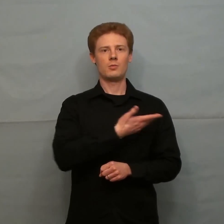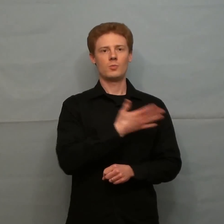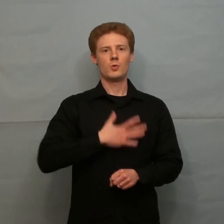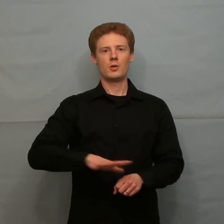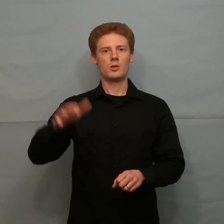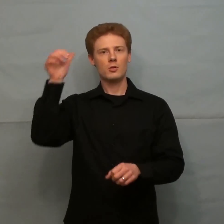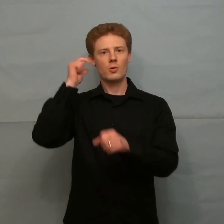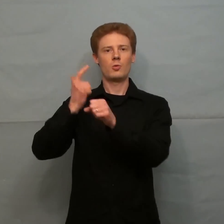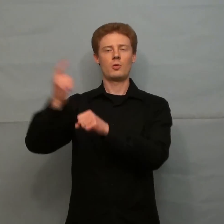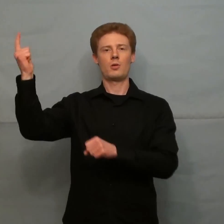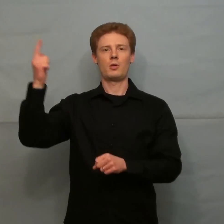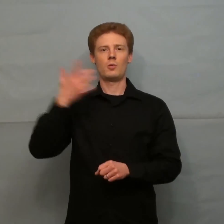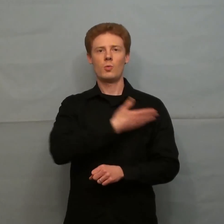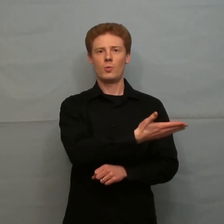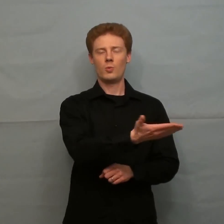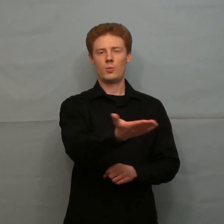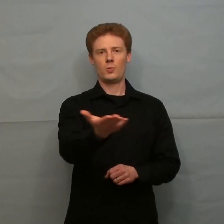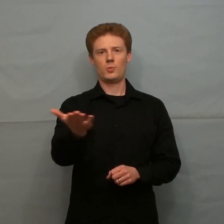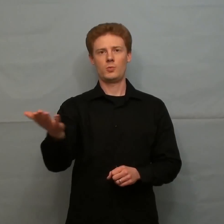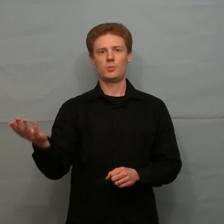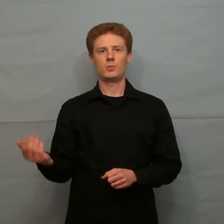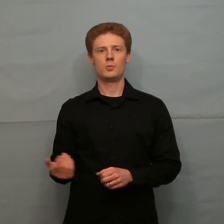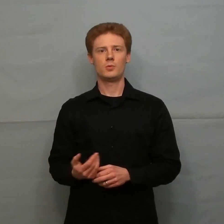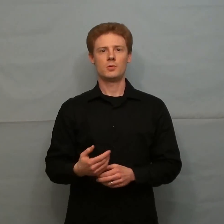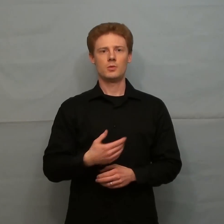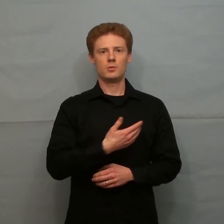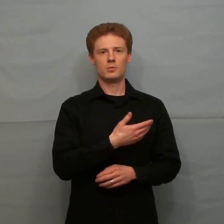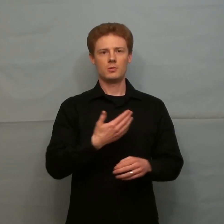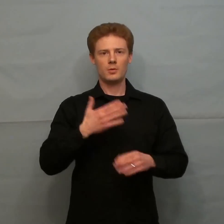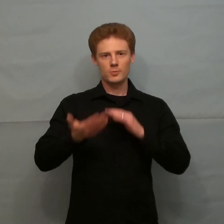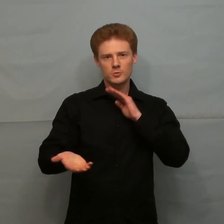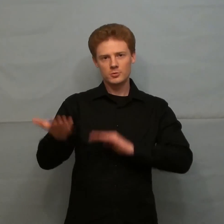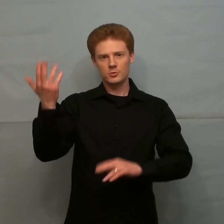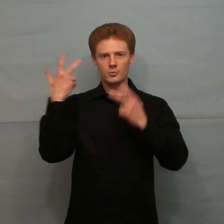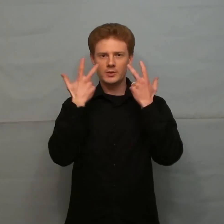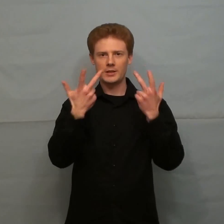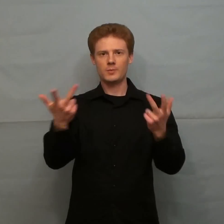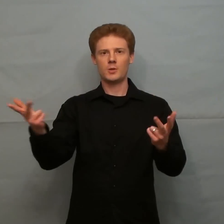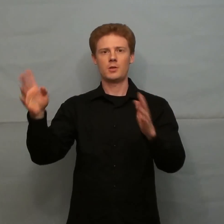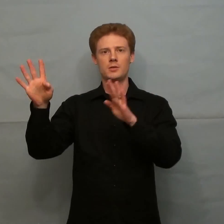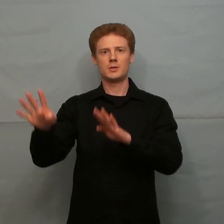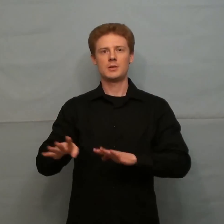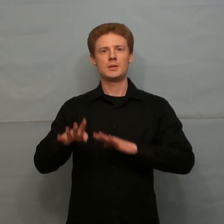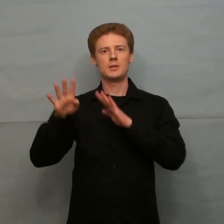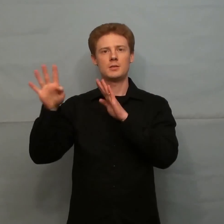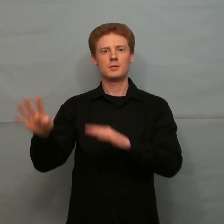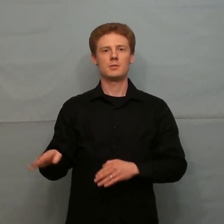Thirsty and hungry ones, want know God, all The humble showing mercy Humble show mercy